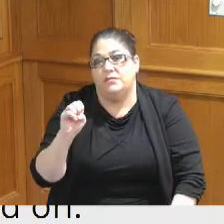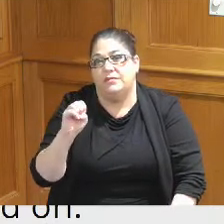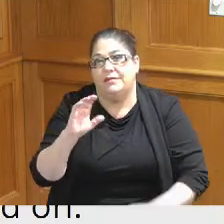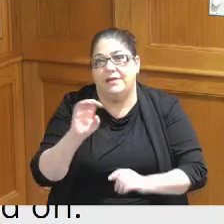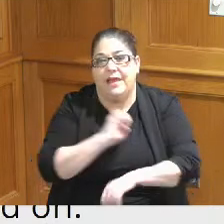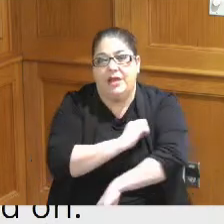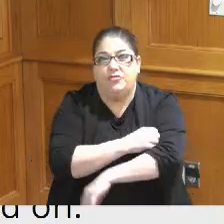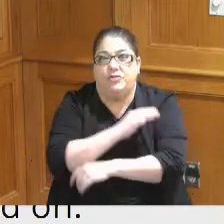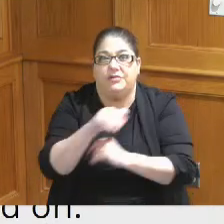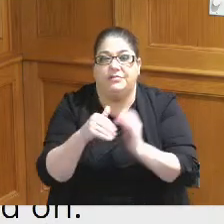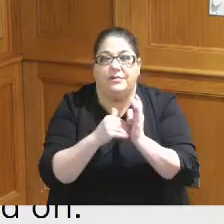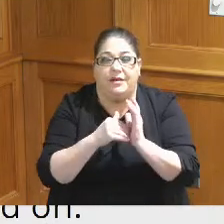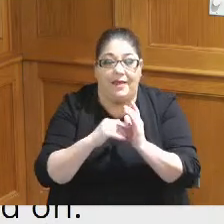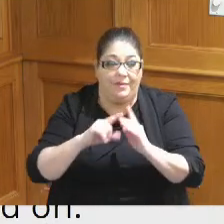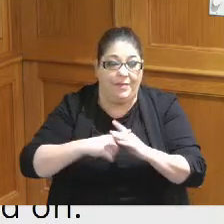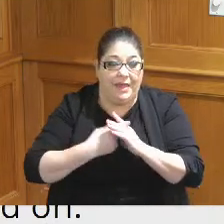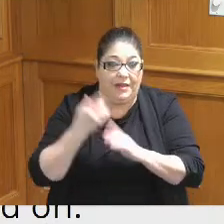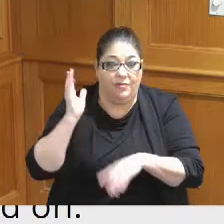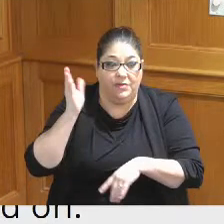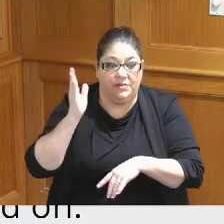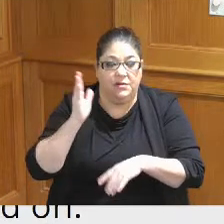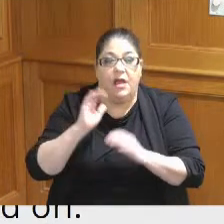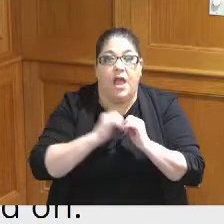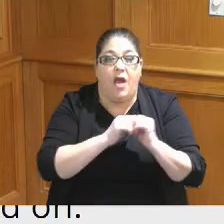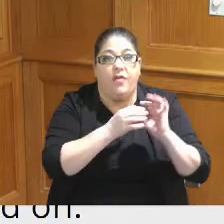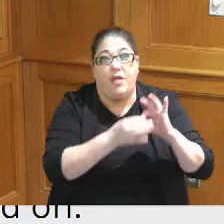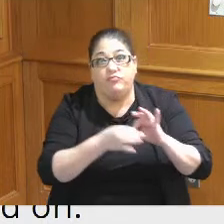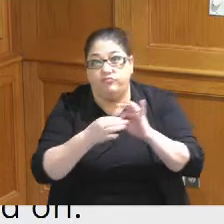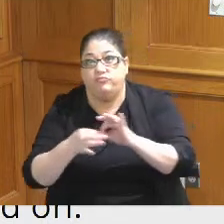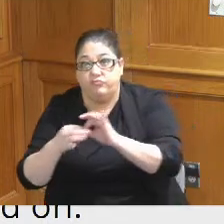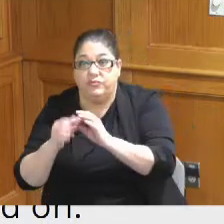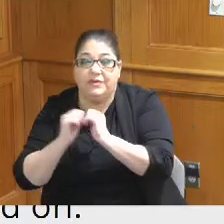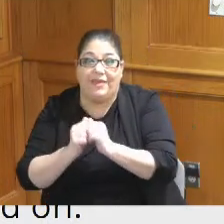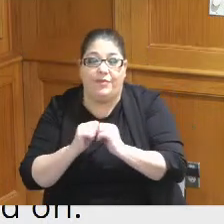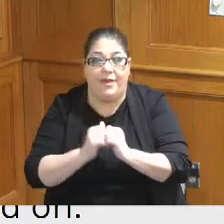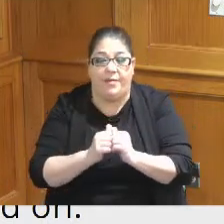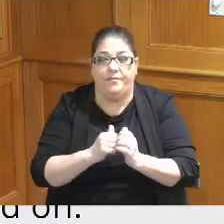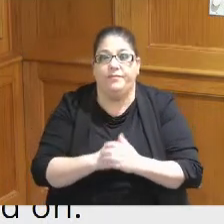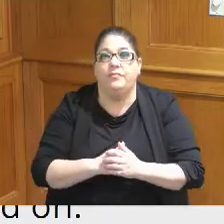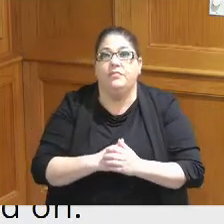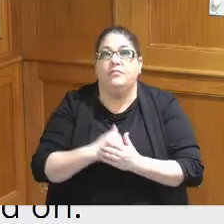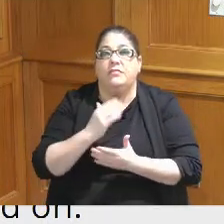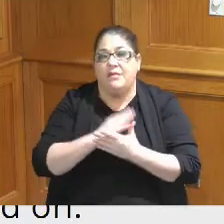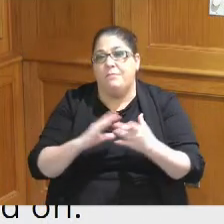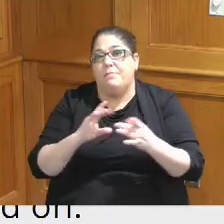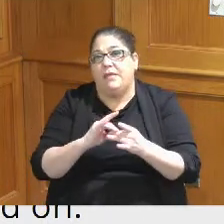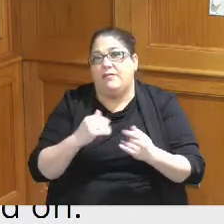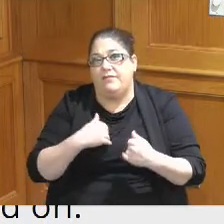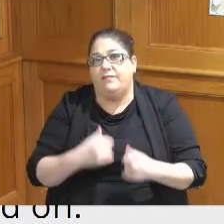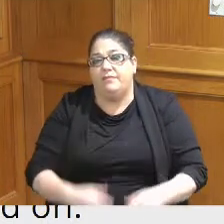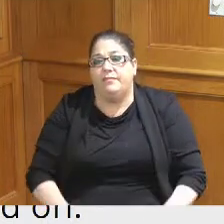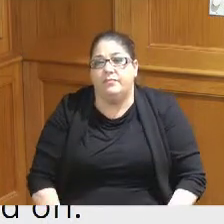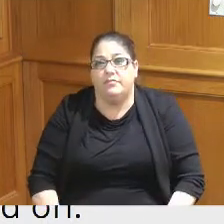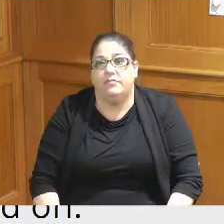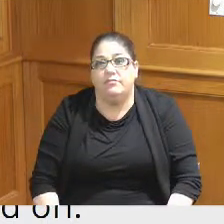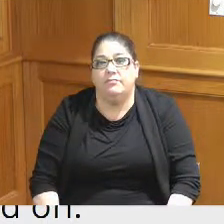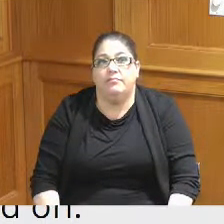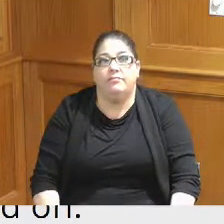said at the beginning of the presentation how these things kind of relate together so there is some linkage there Leslie if you want to hit the slide